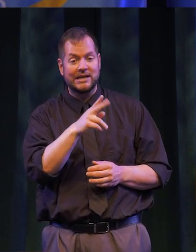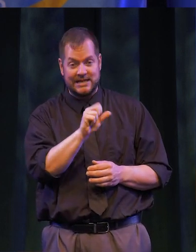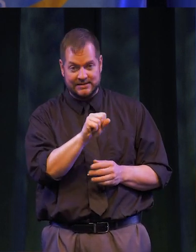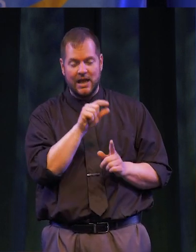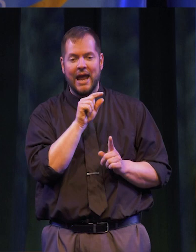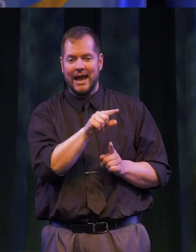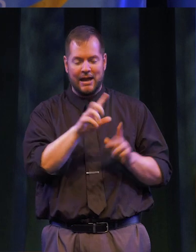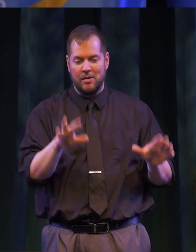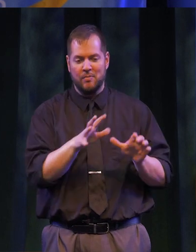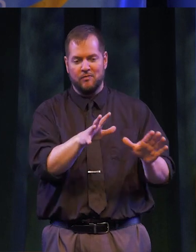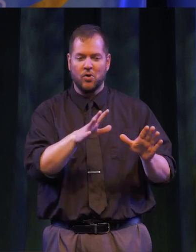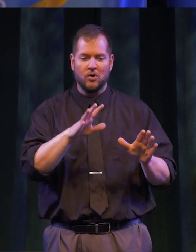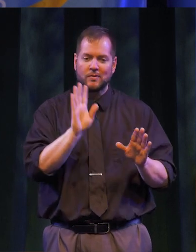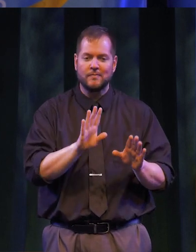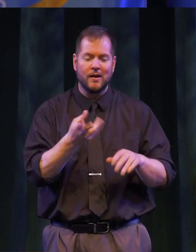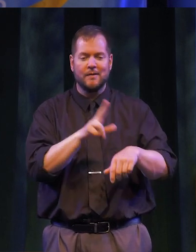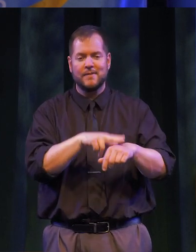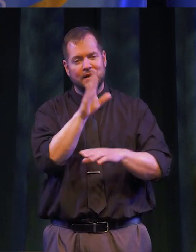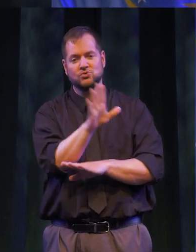WHO PERFORMED OUR NATIONAL ANTHEM TO OPEN OUR CEREMONY.